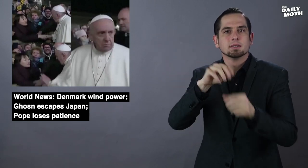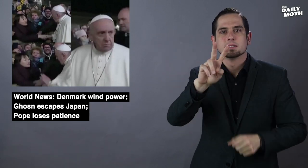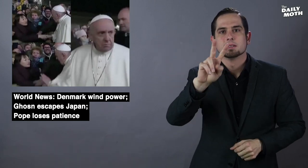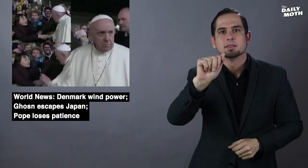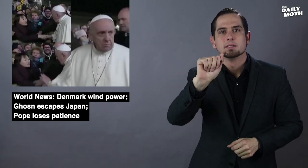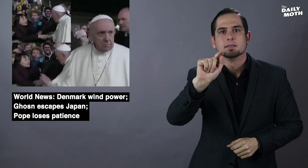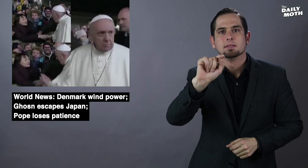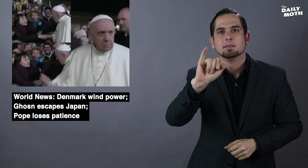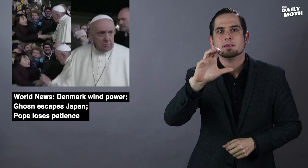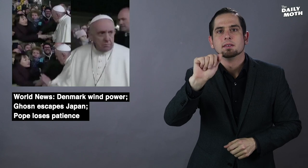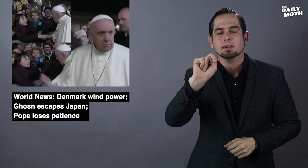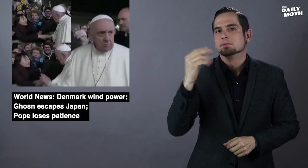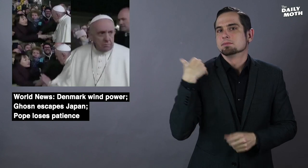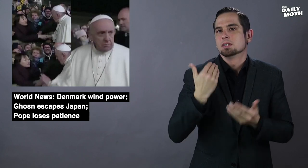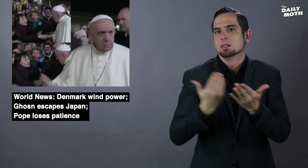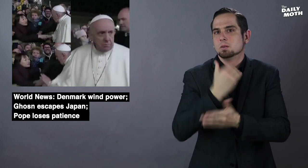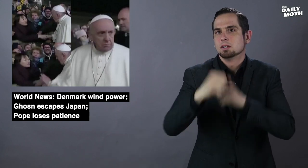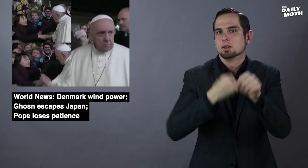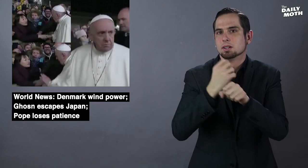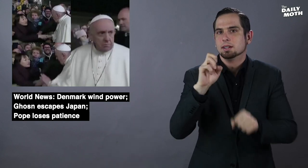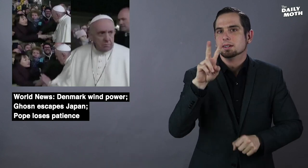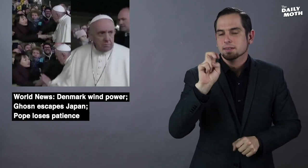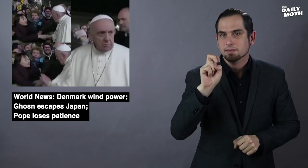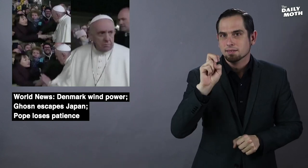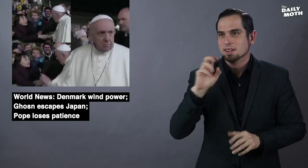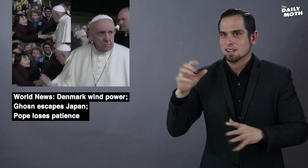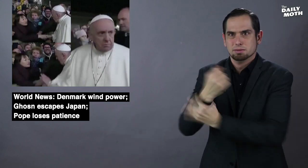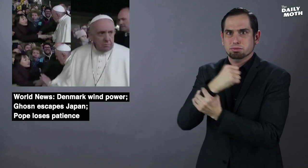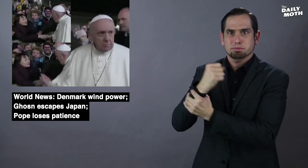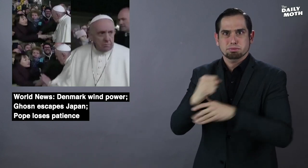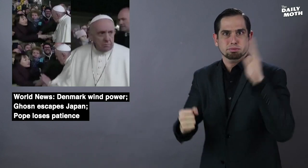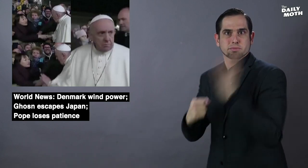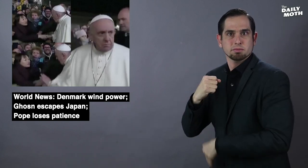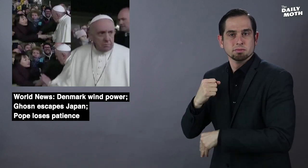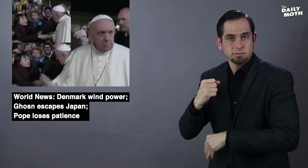at the Vatican on New Year's Eve.